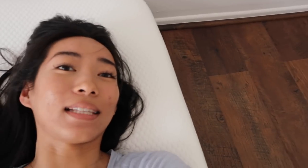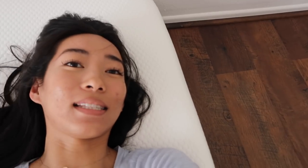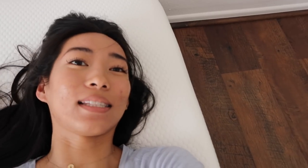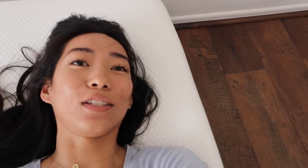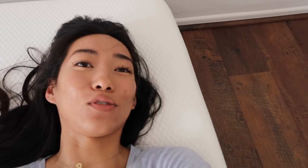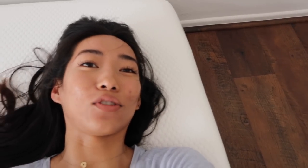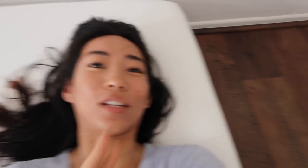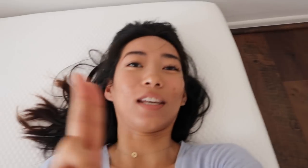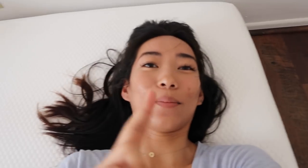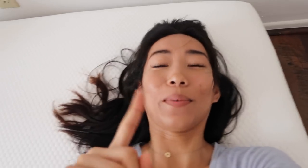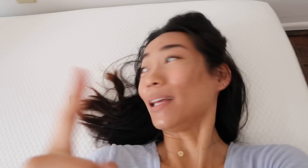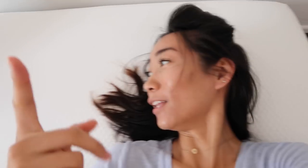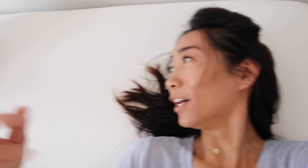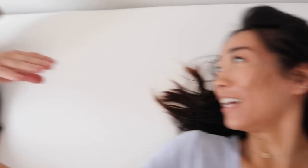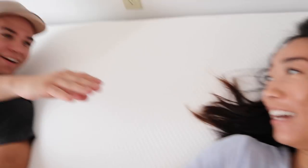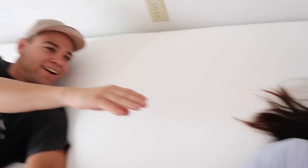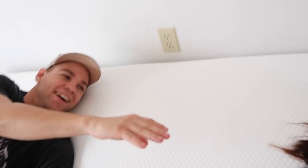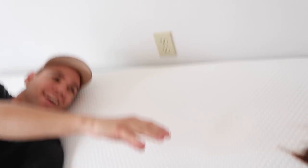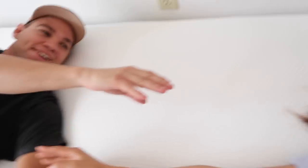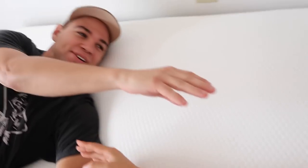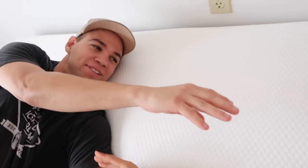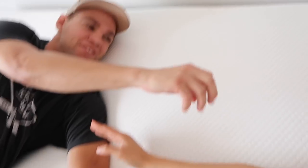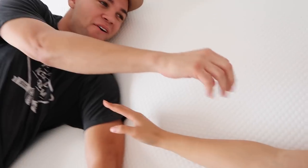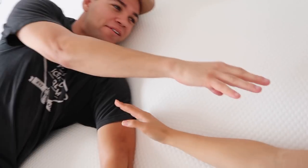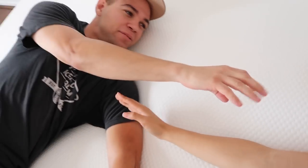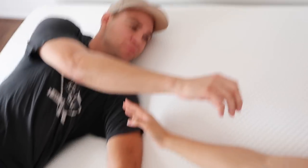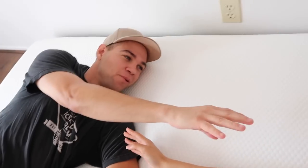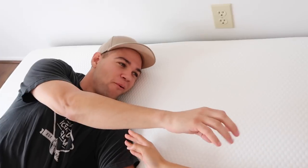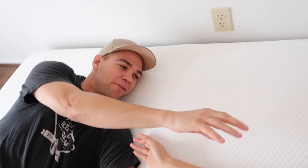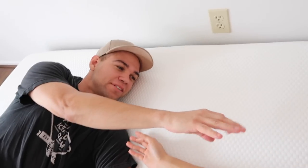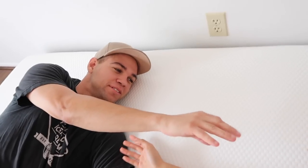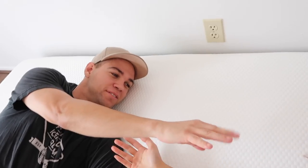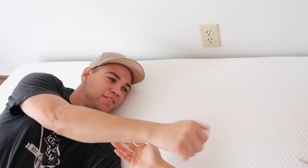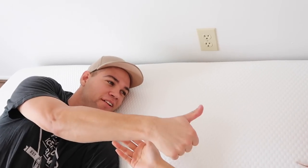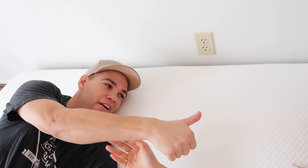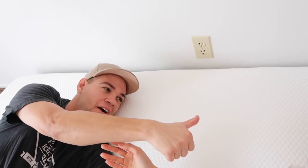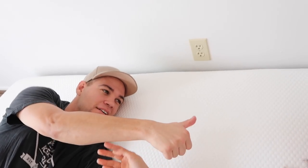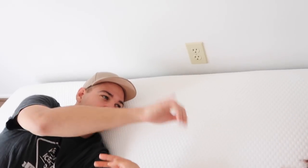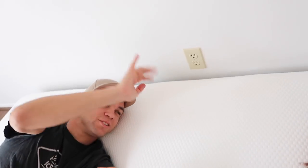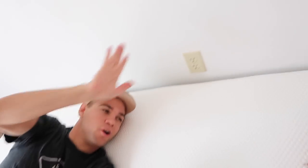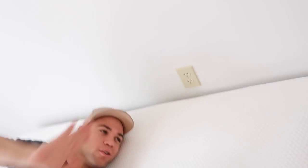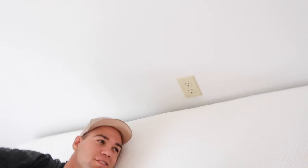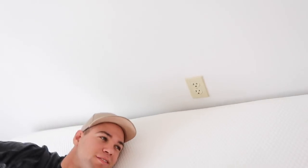usually but look how far we are R: that's awesome!